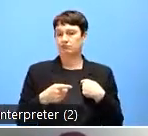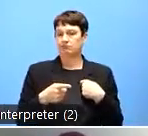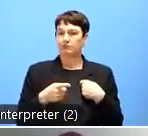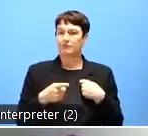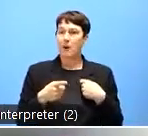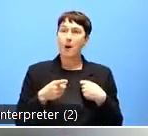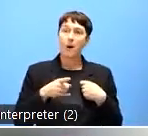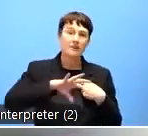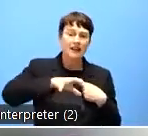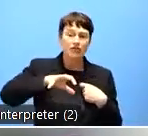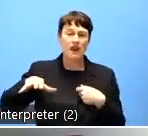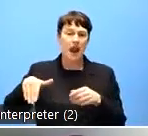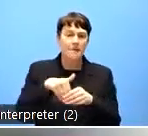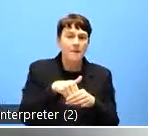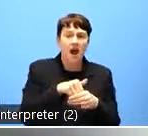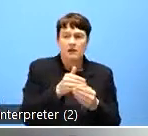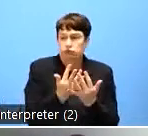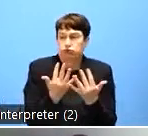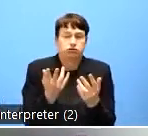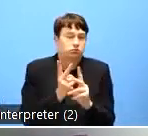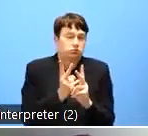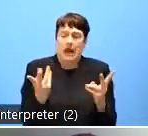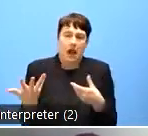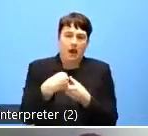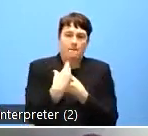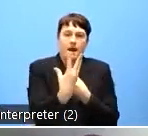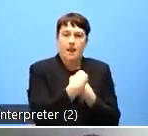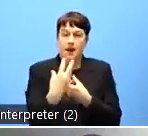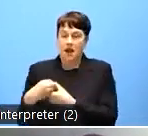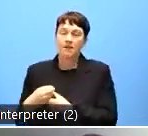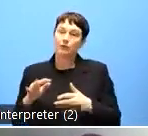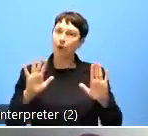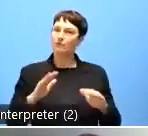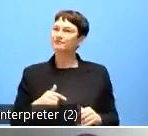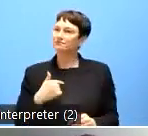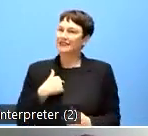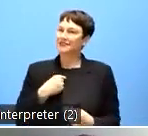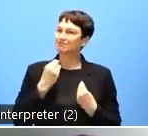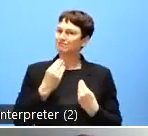So as I said, I'm particularly and personally very glad to be part of this event and to